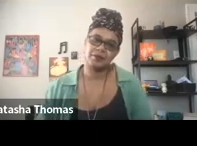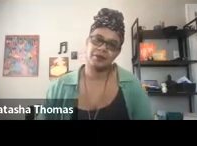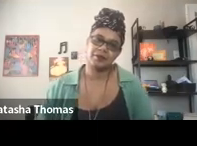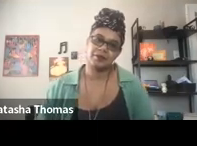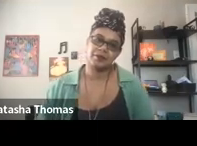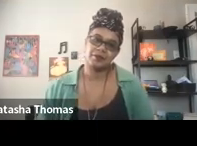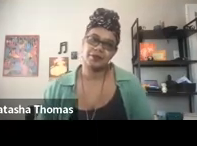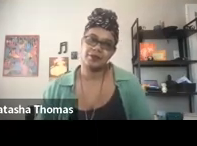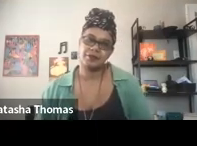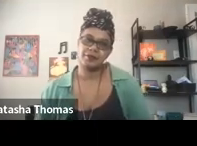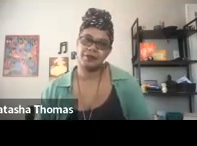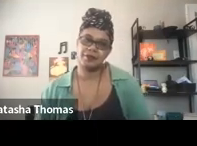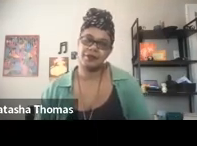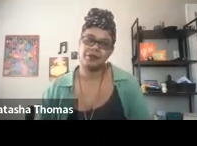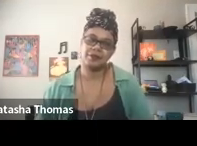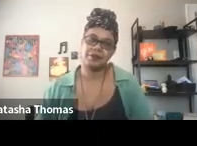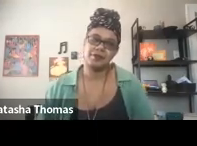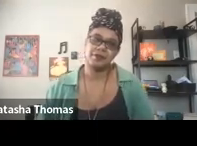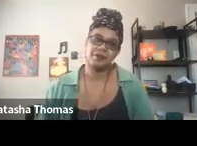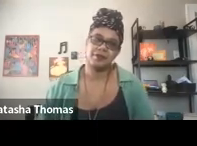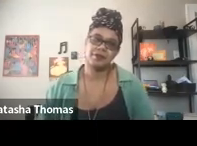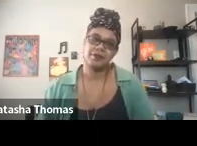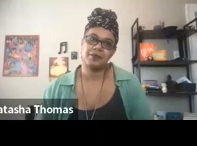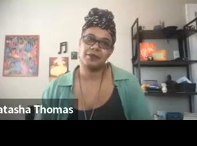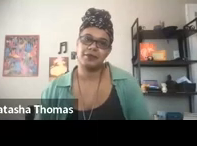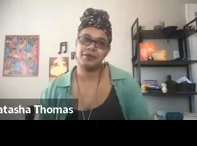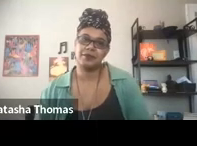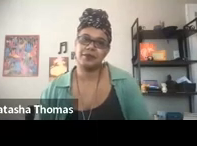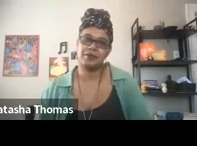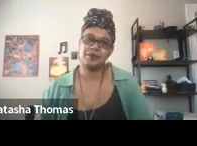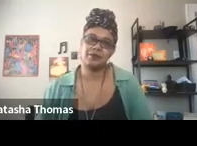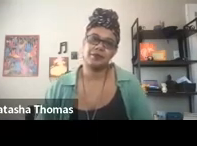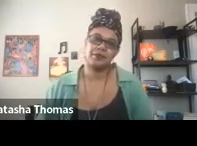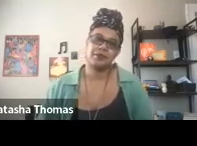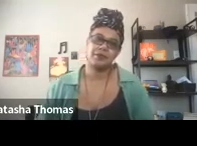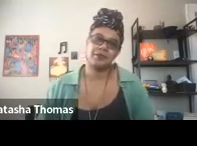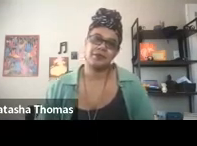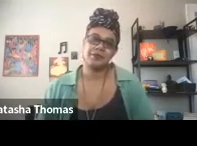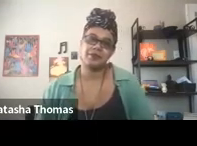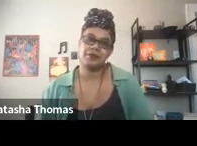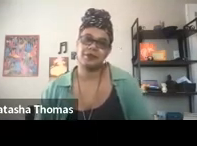Colors continue their slow swirl into each other.